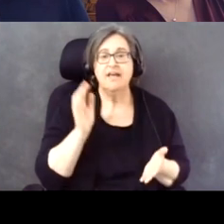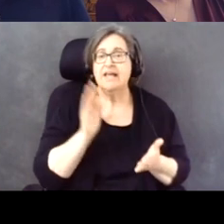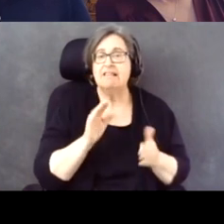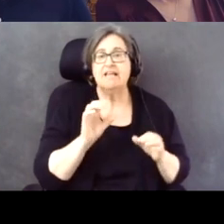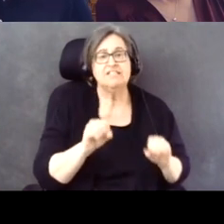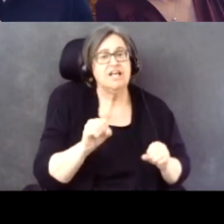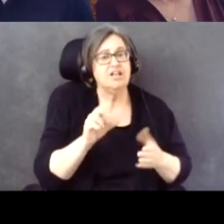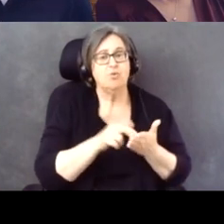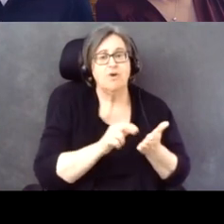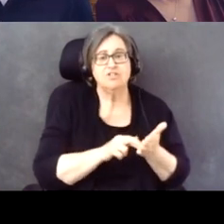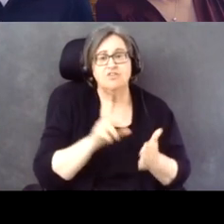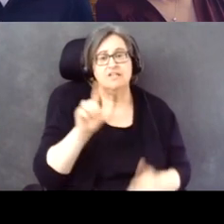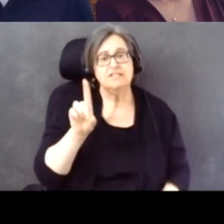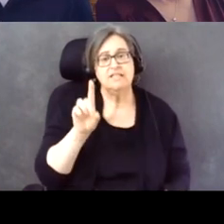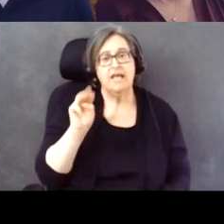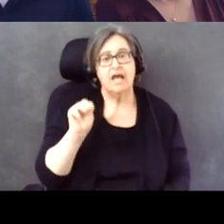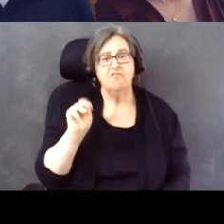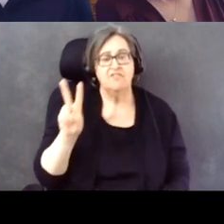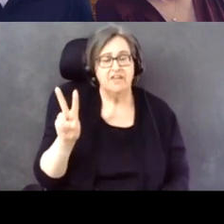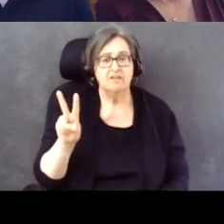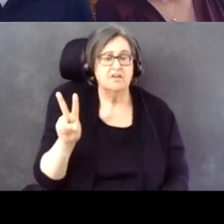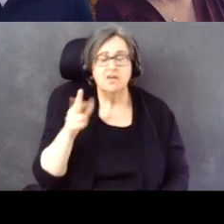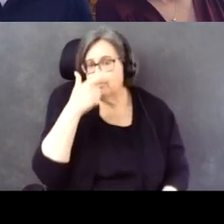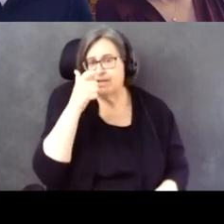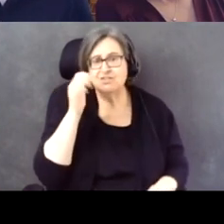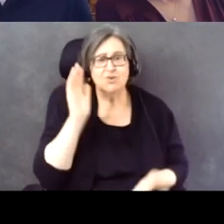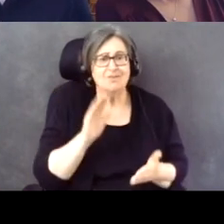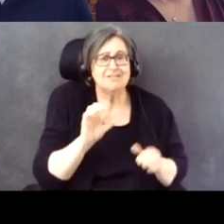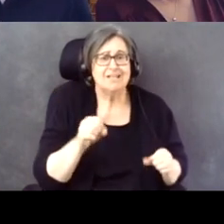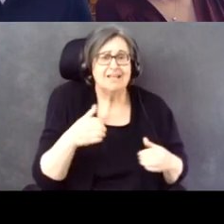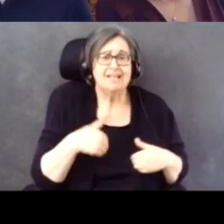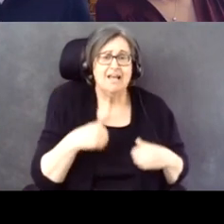And people with little bits less likely to have driver's license.